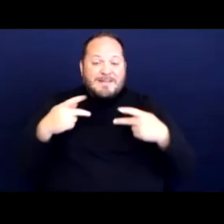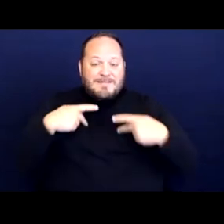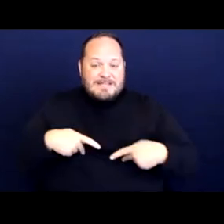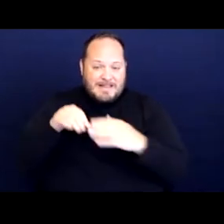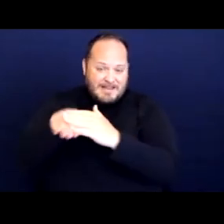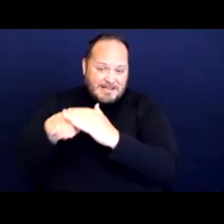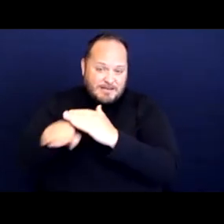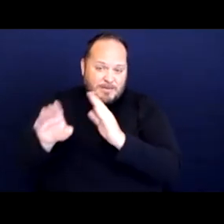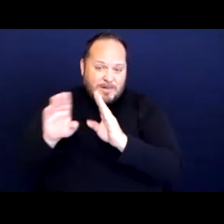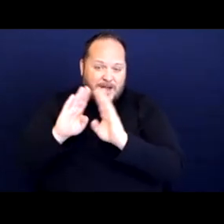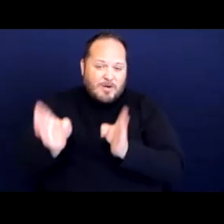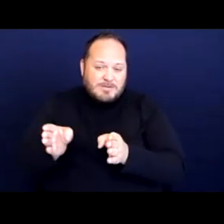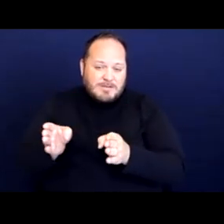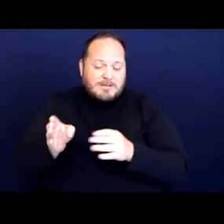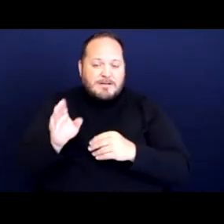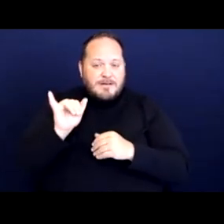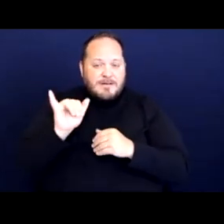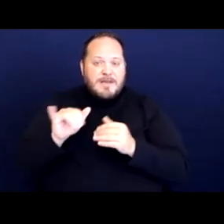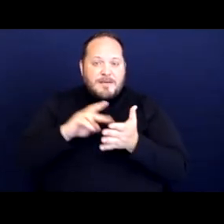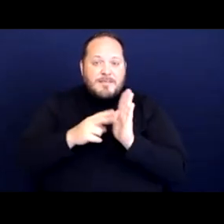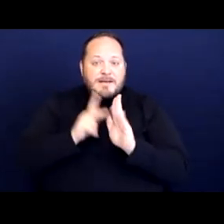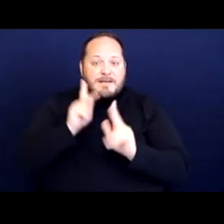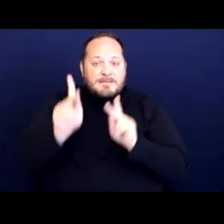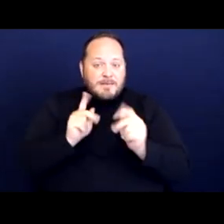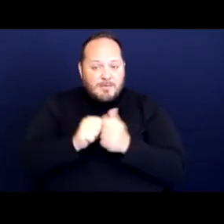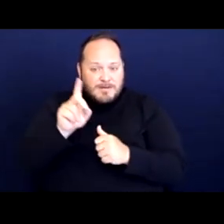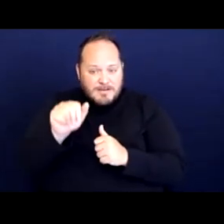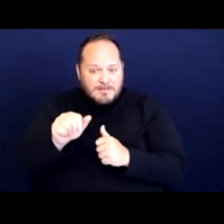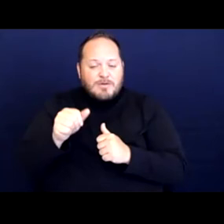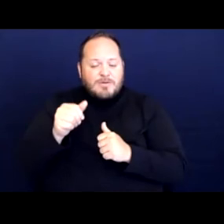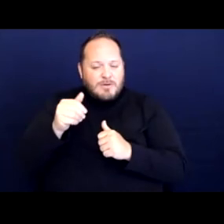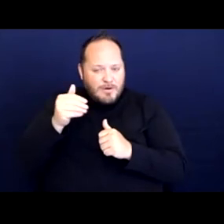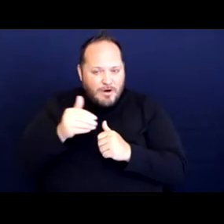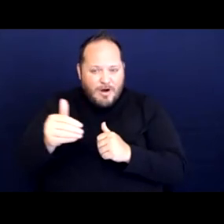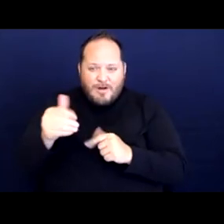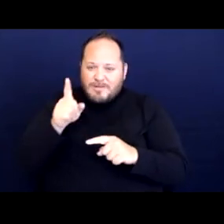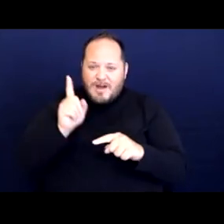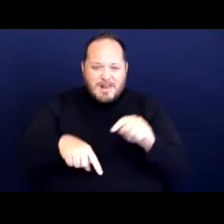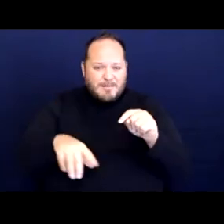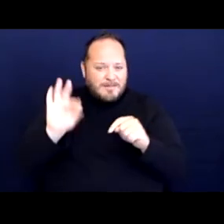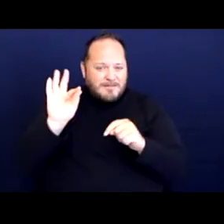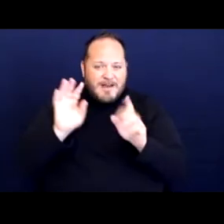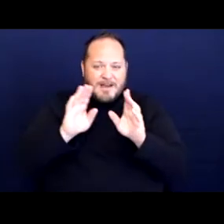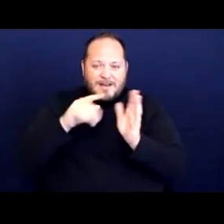which means that people with disabilities have often been unable to find affordable housing